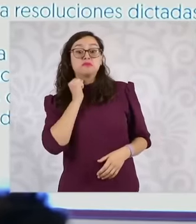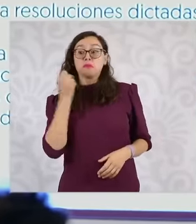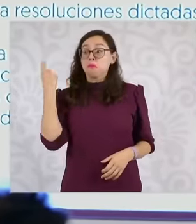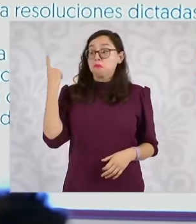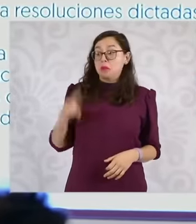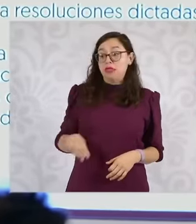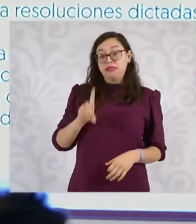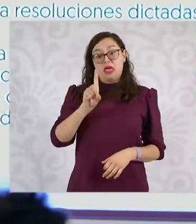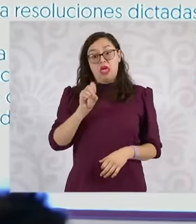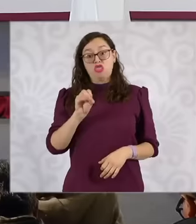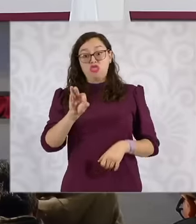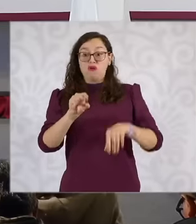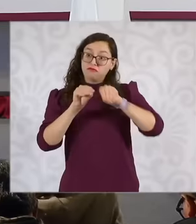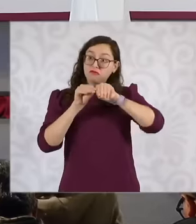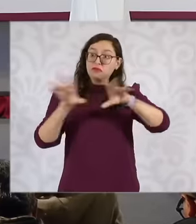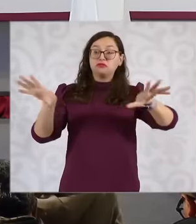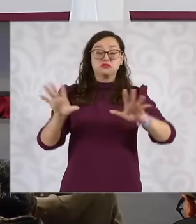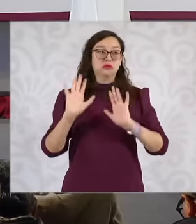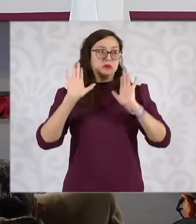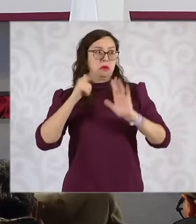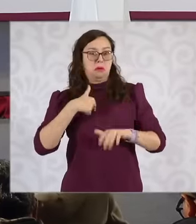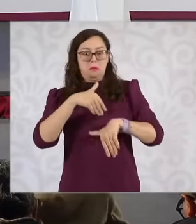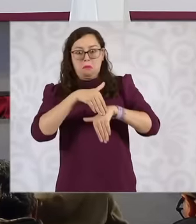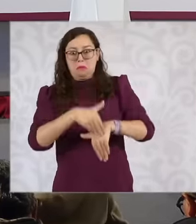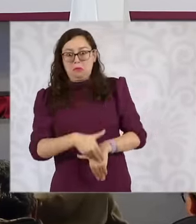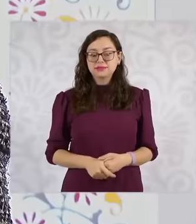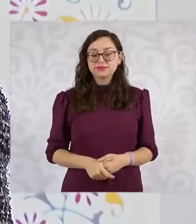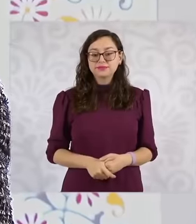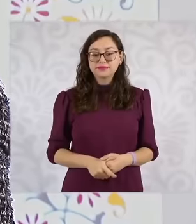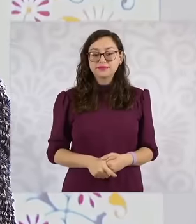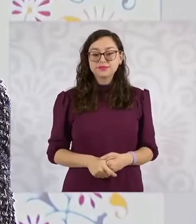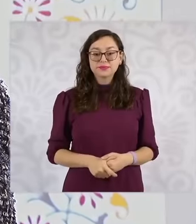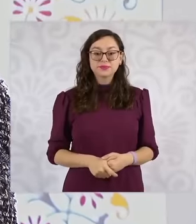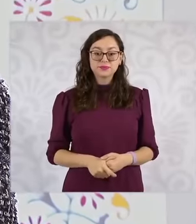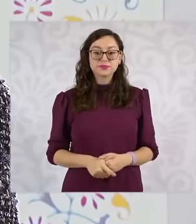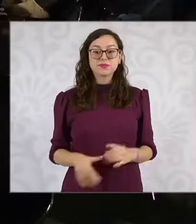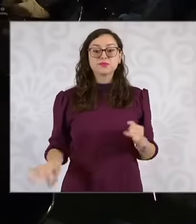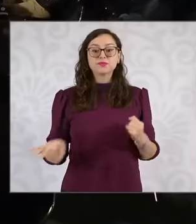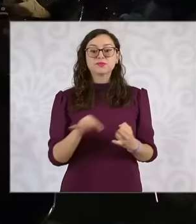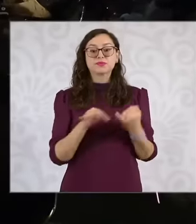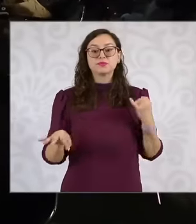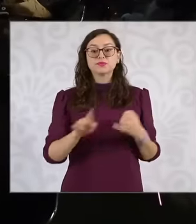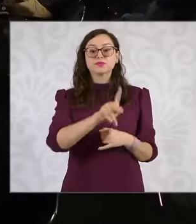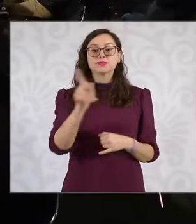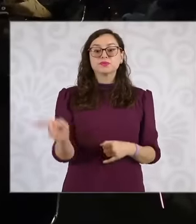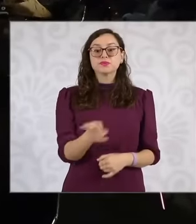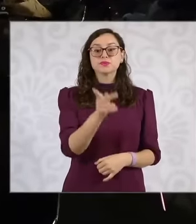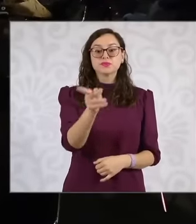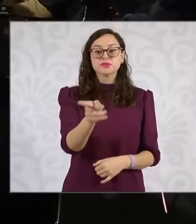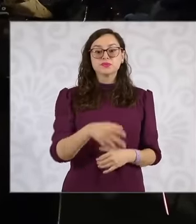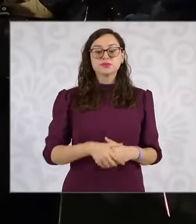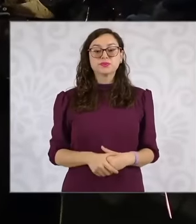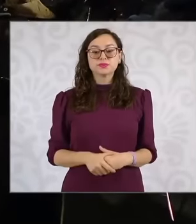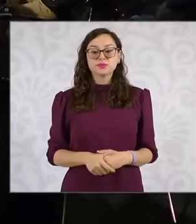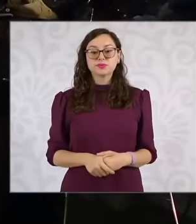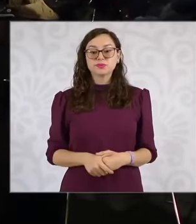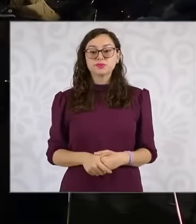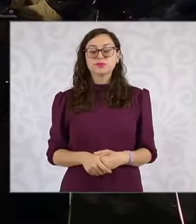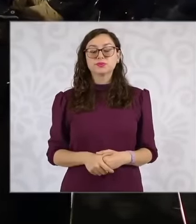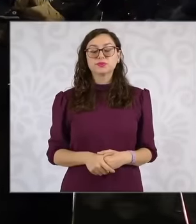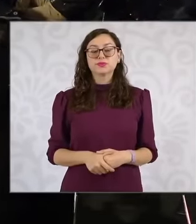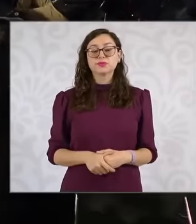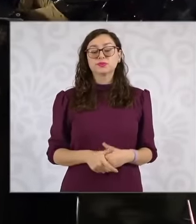federation. And finally, president, to the magistrates and judges. of the judiciary